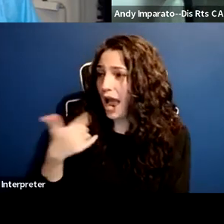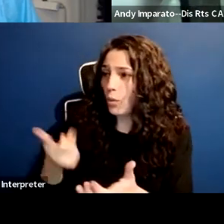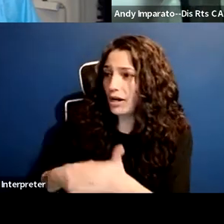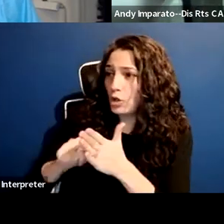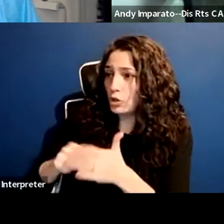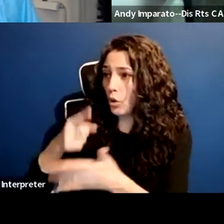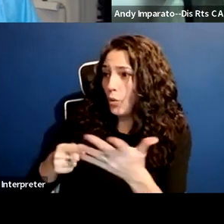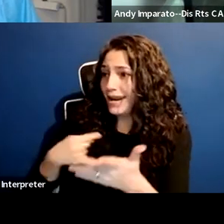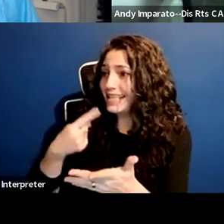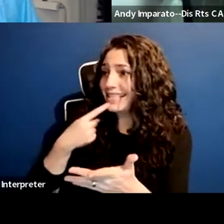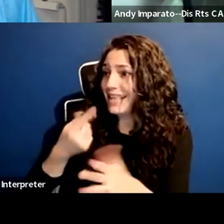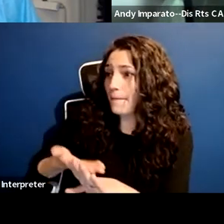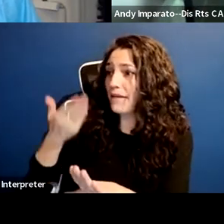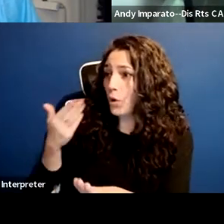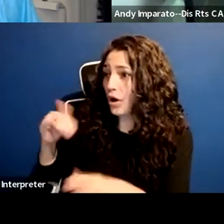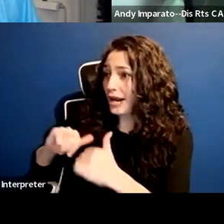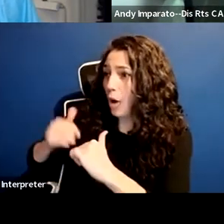and how it links to what Andy is saying.